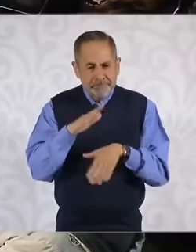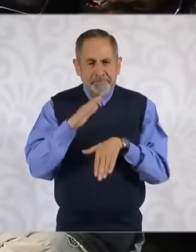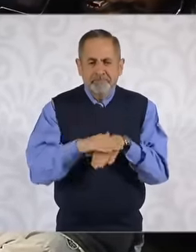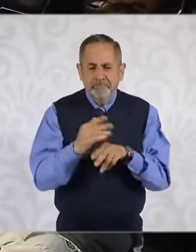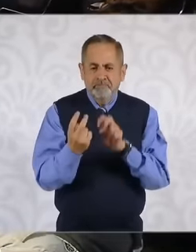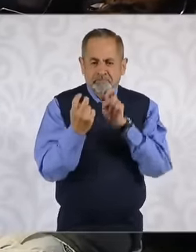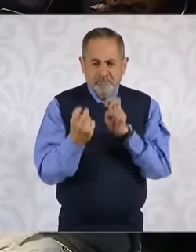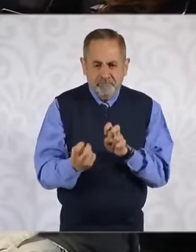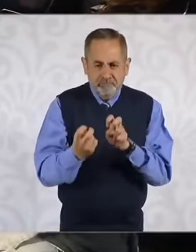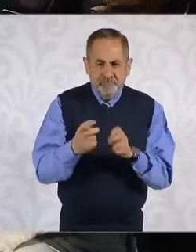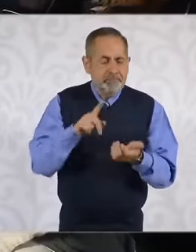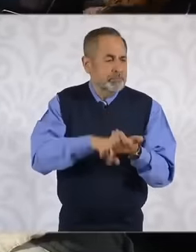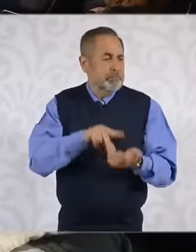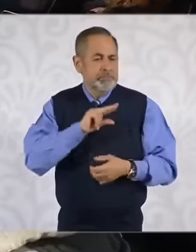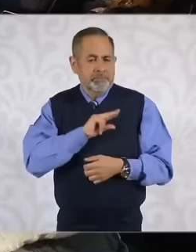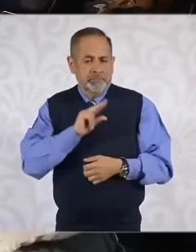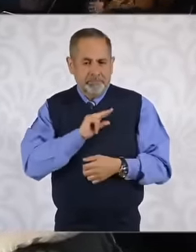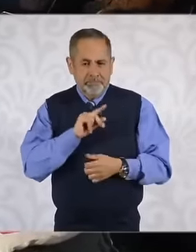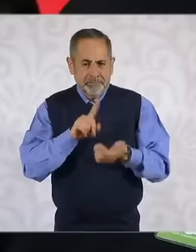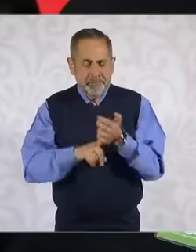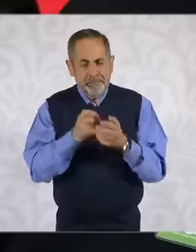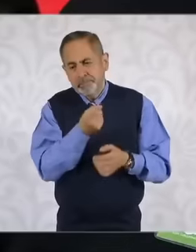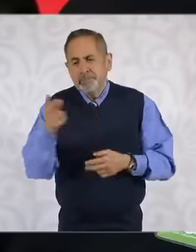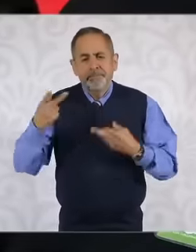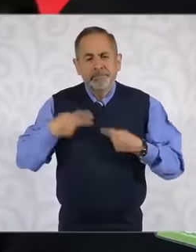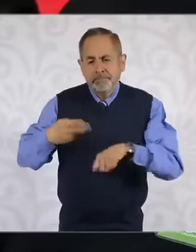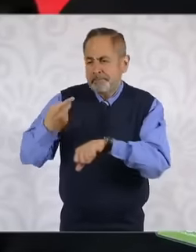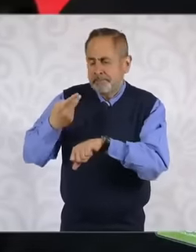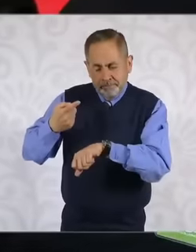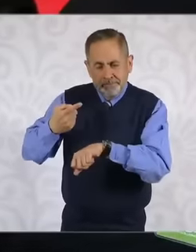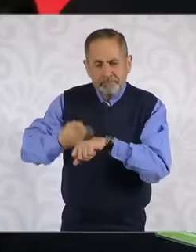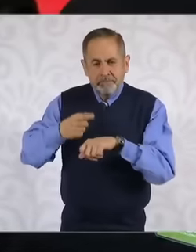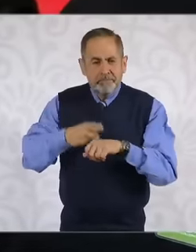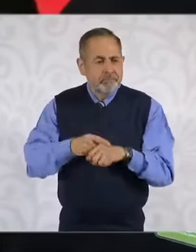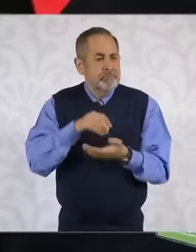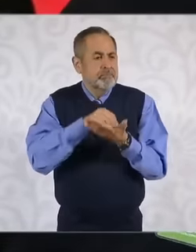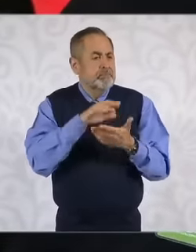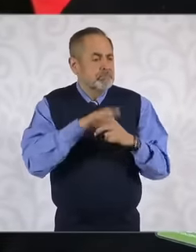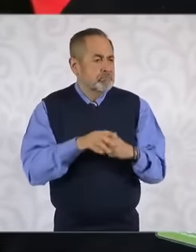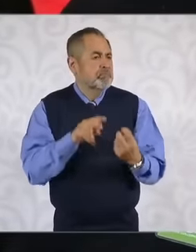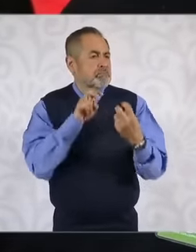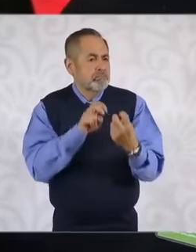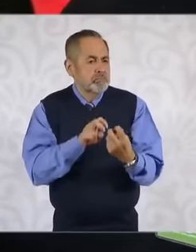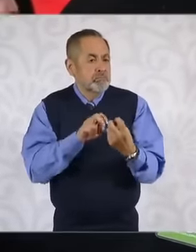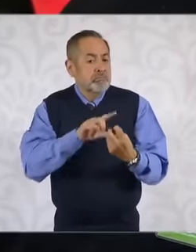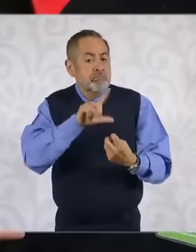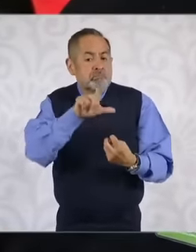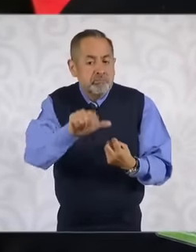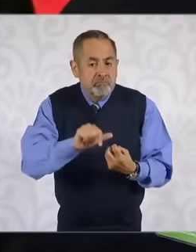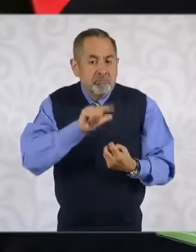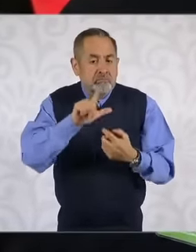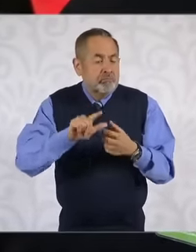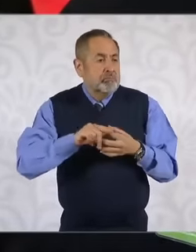health hospitals a little more agile, there has been a deficit, this deficit has obviously